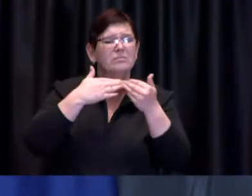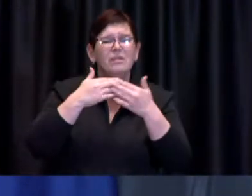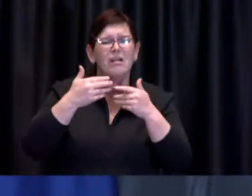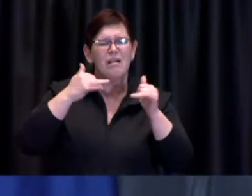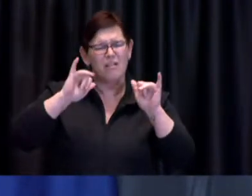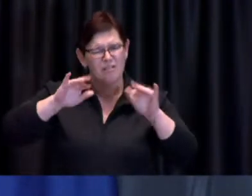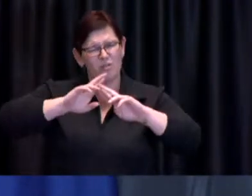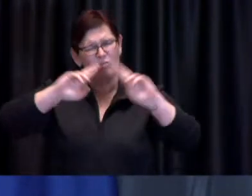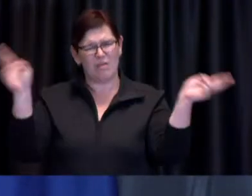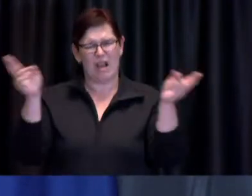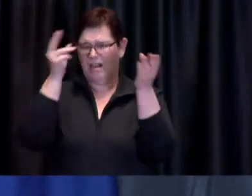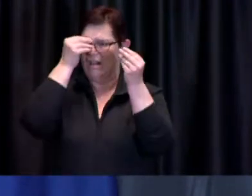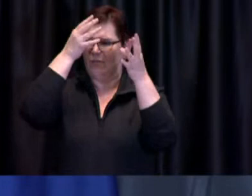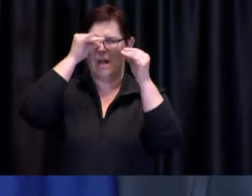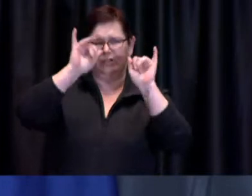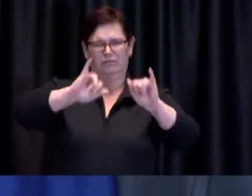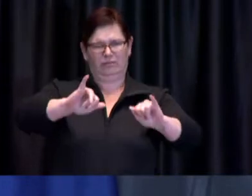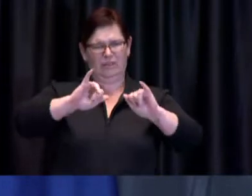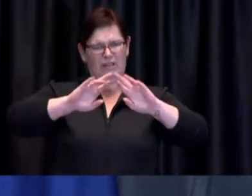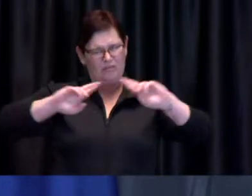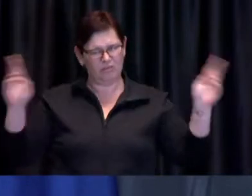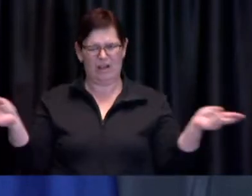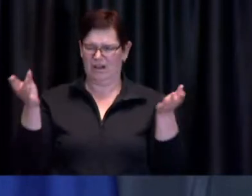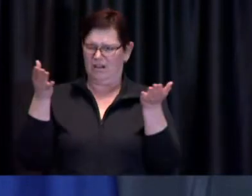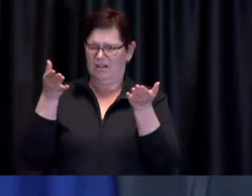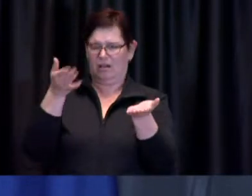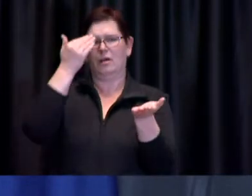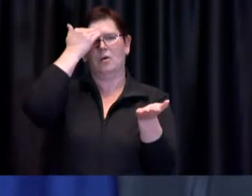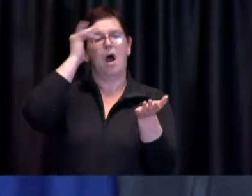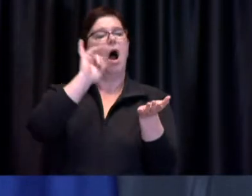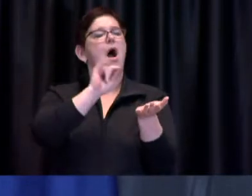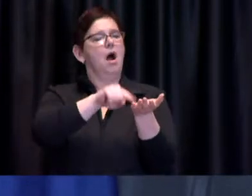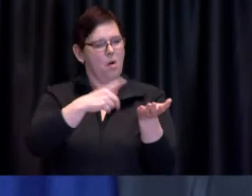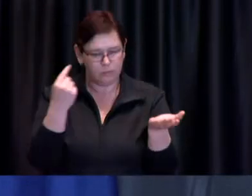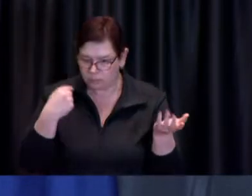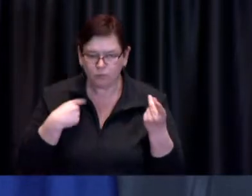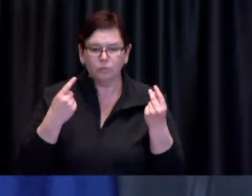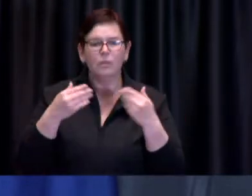best done by the province simply because they have the ability to transcend beyond the boundaries